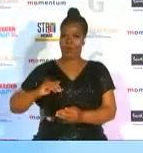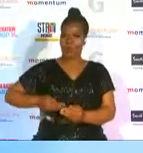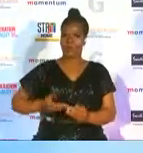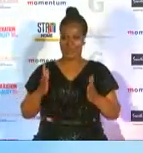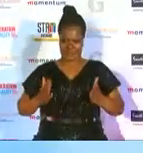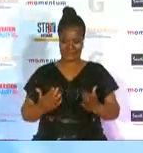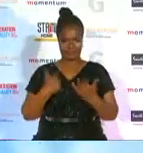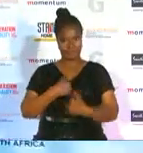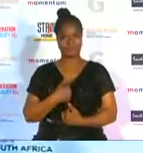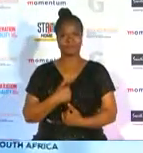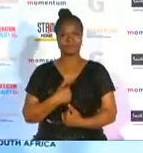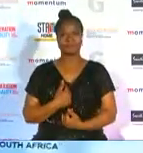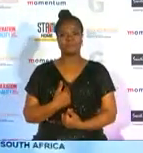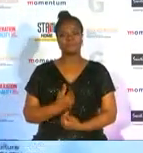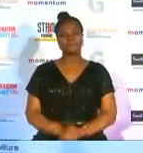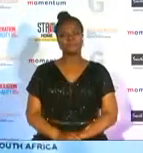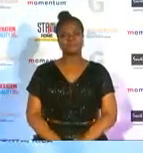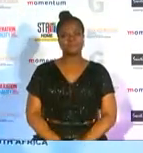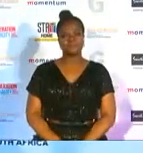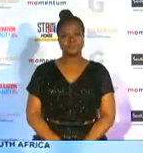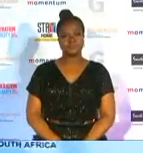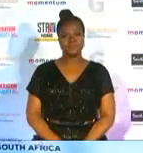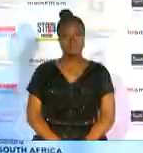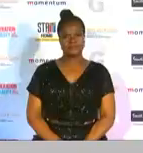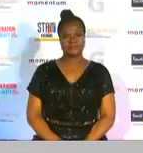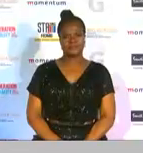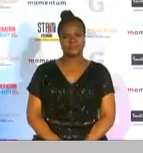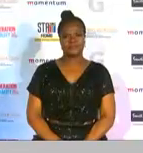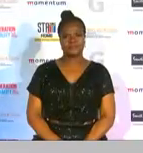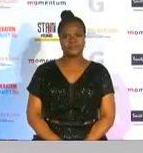and you look absolutely stunning thank you very much